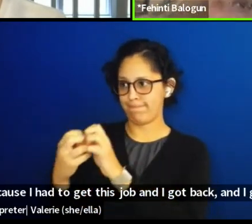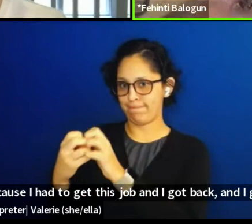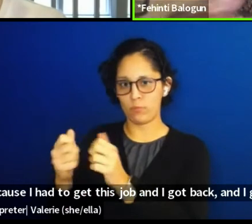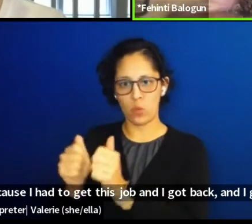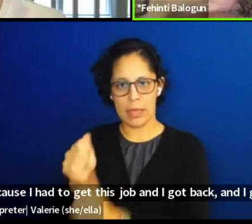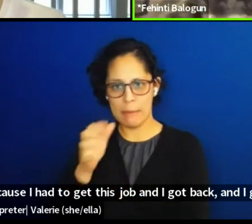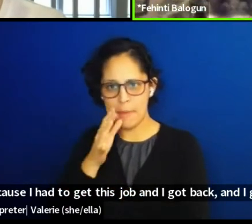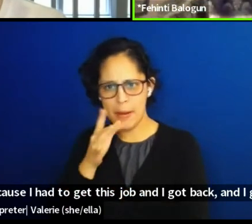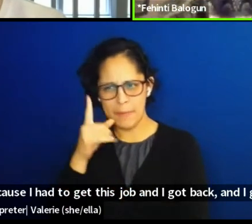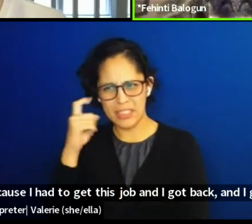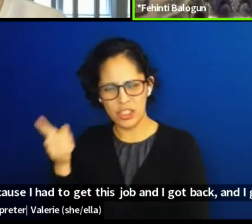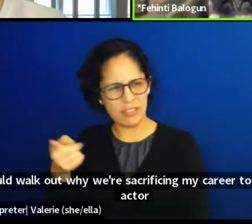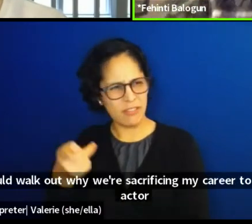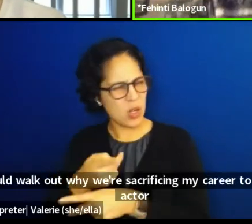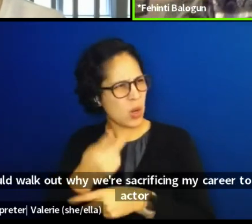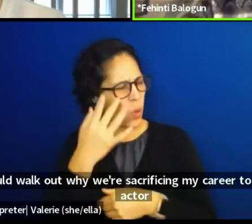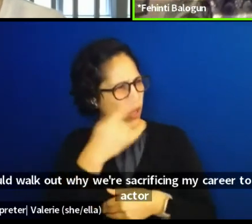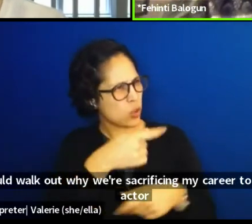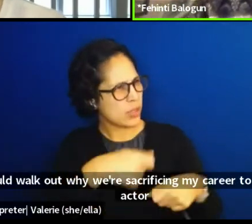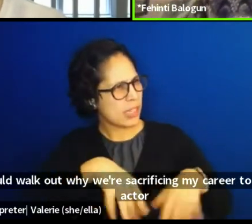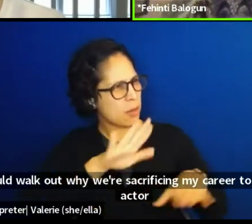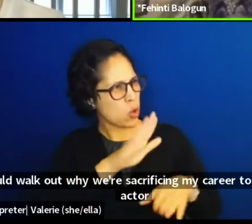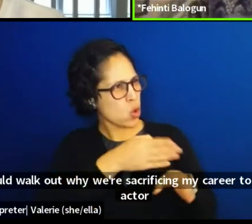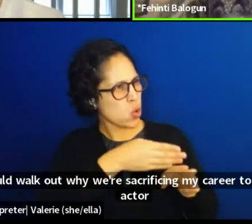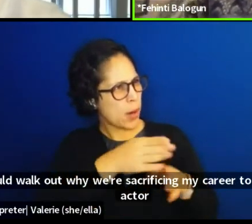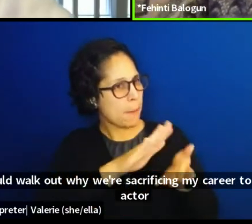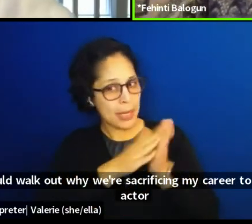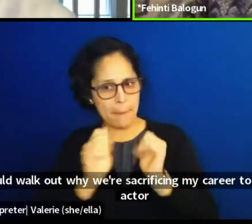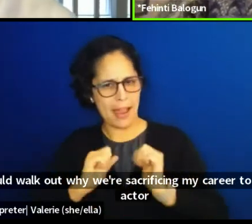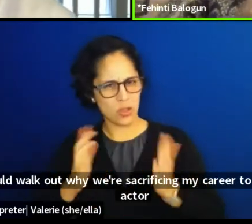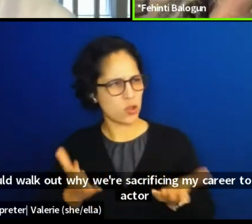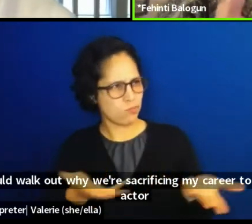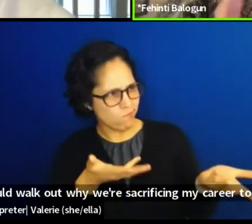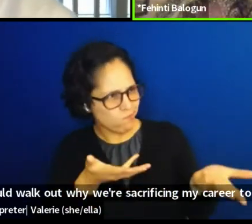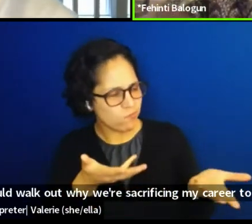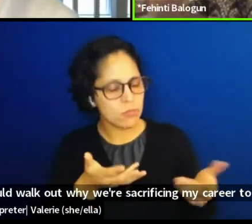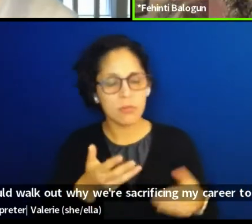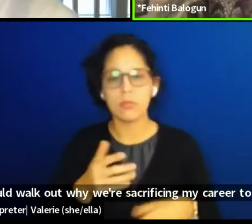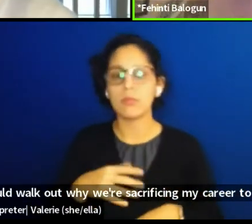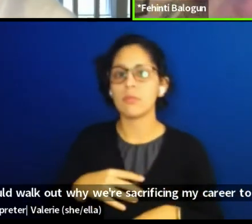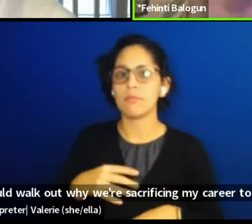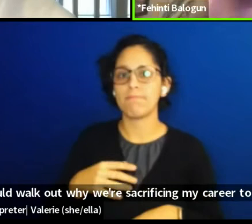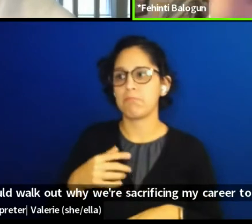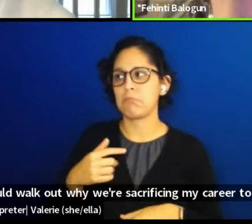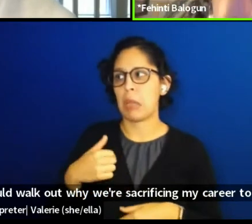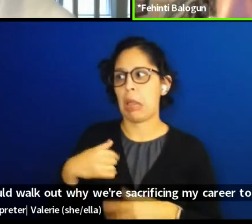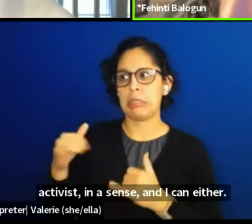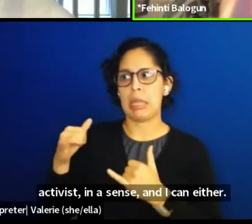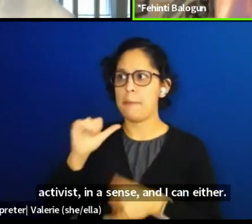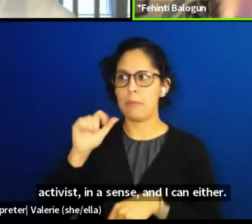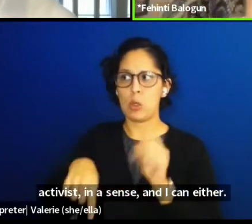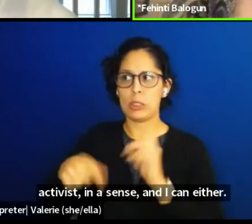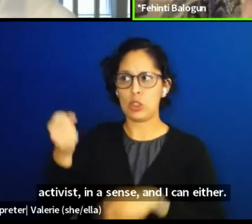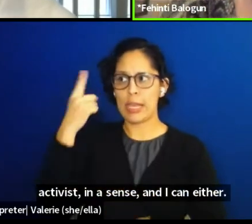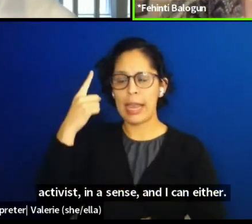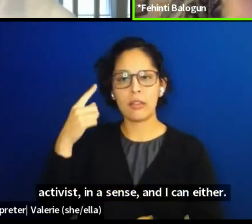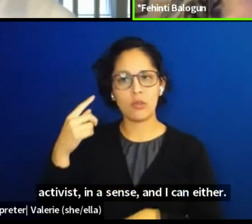my career to be an activist in a sense. And I couldn't either, and then so we just argued